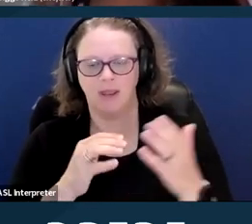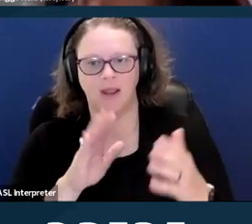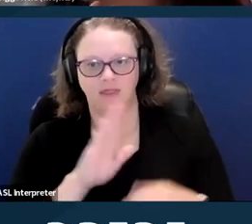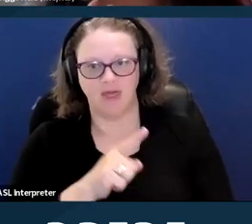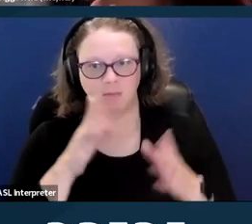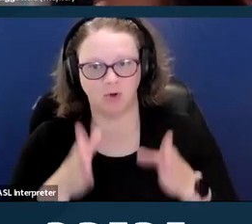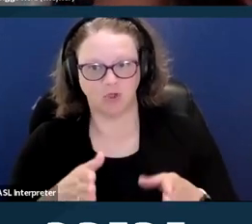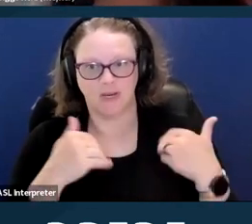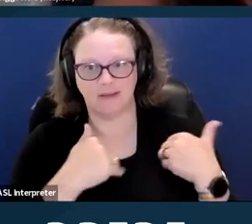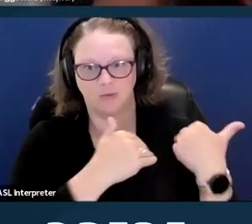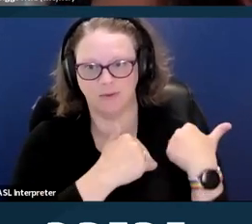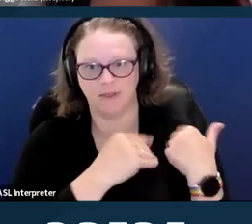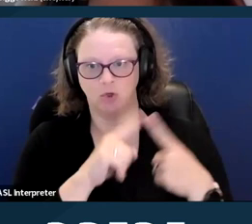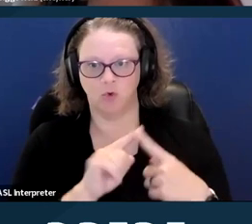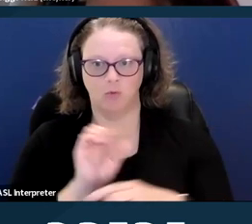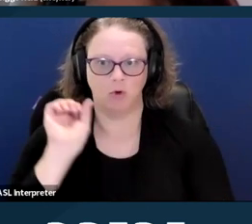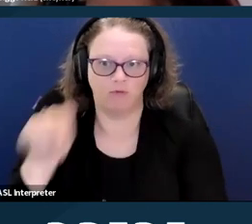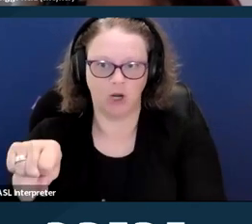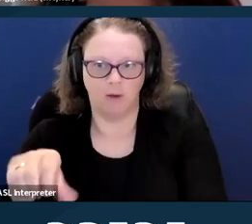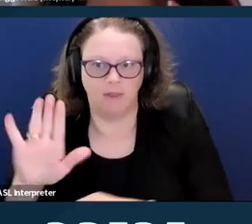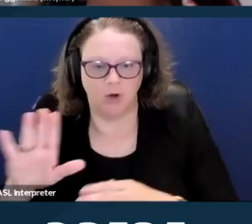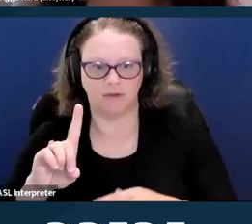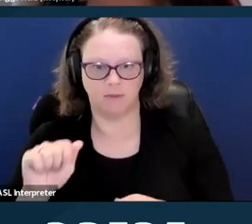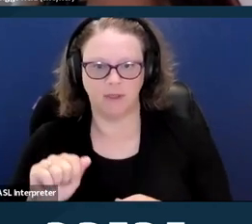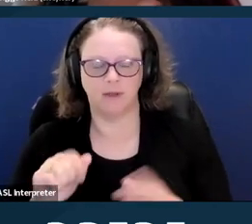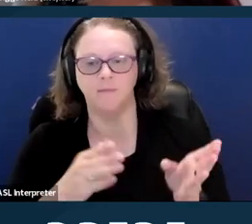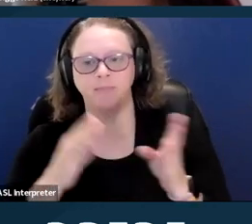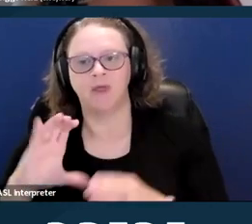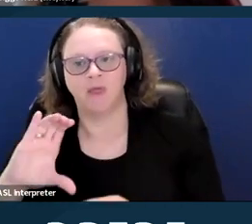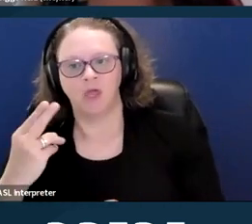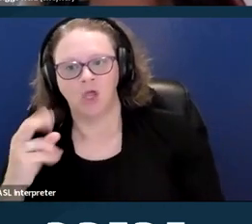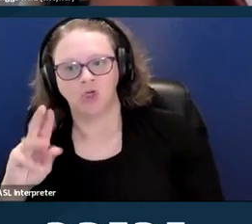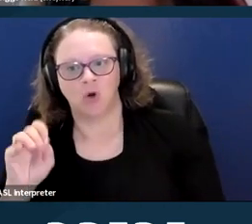A charity model of disability thinks of disability and people with disabilities